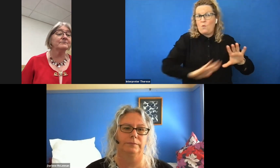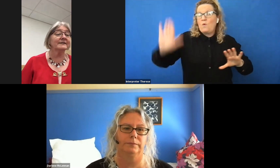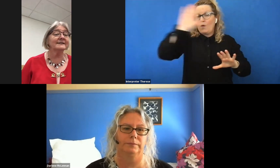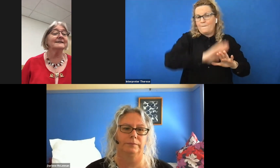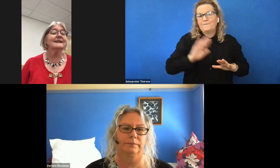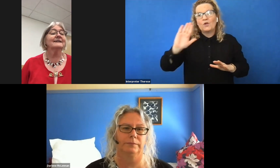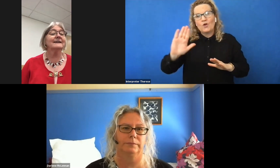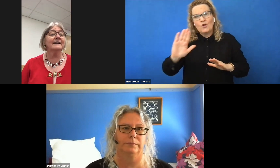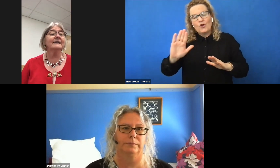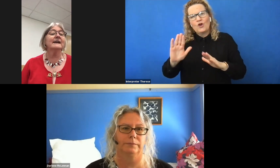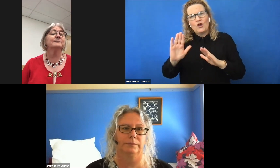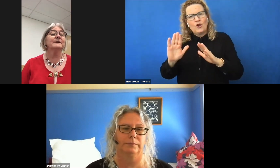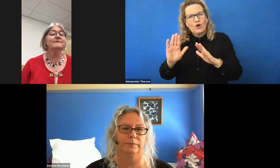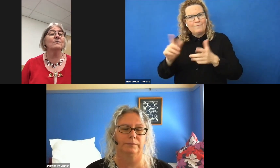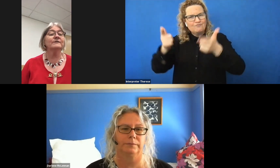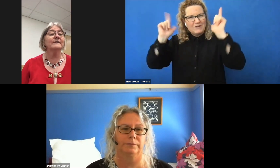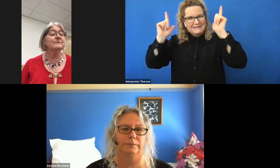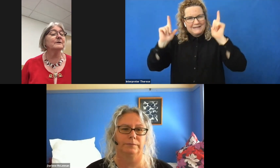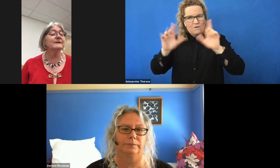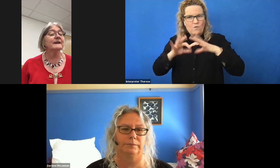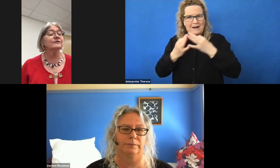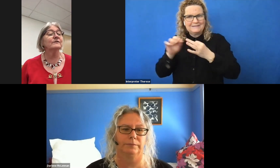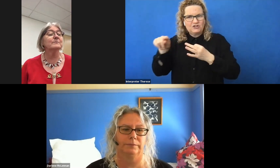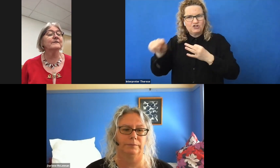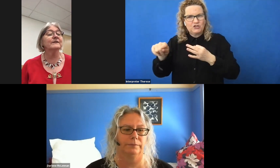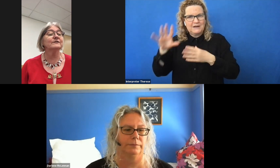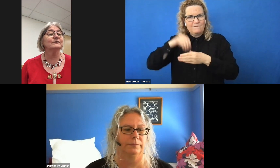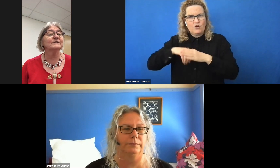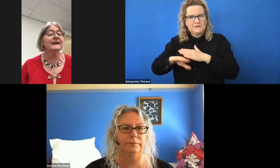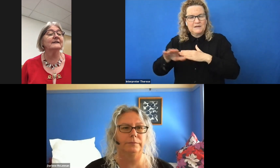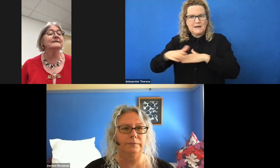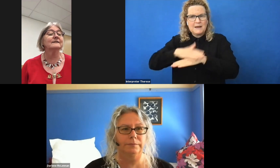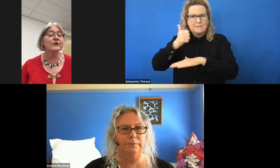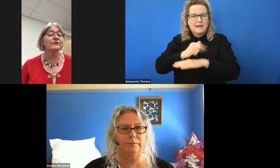President, Darlene has been involved in the implementation in professional standards and code